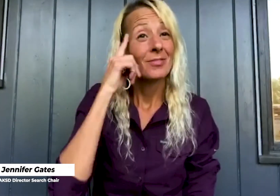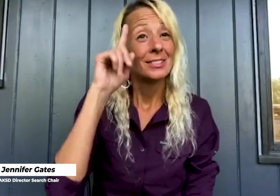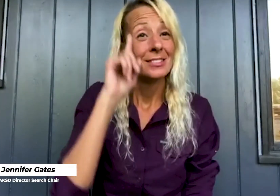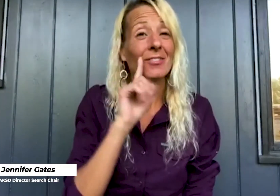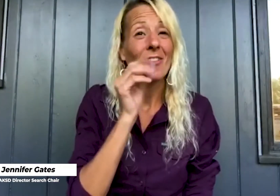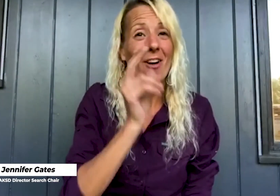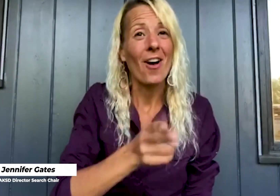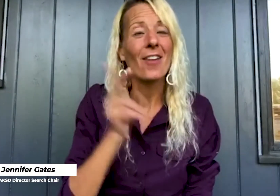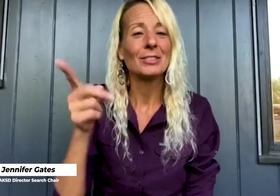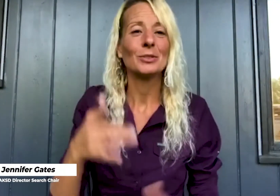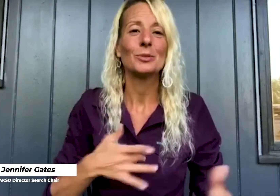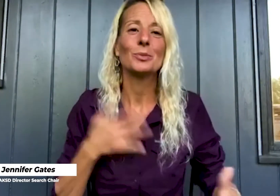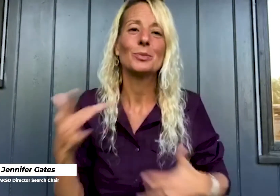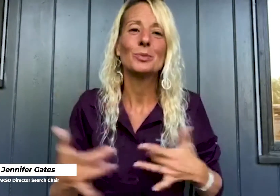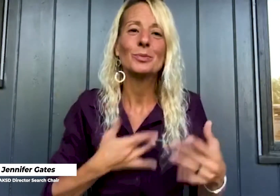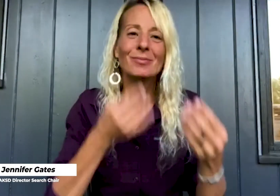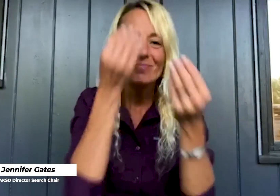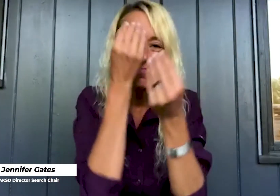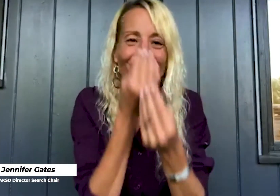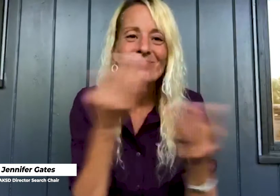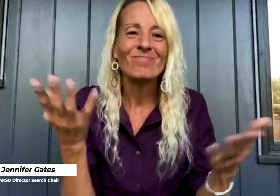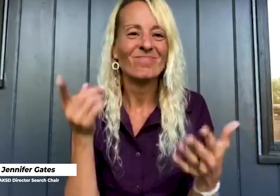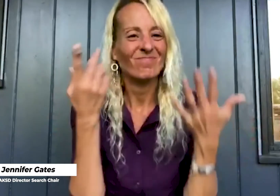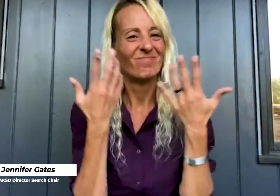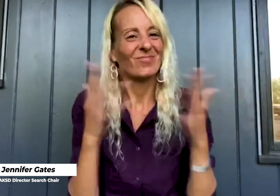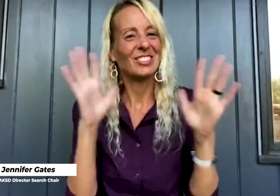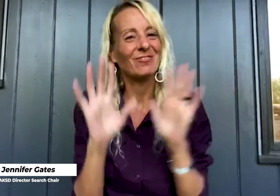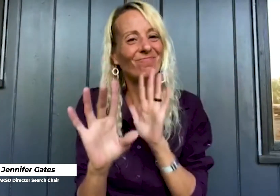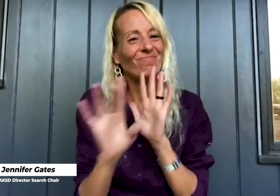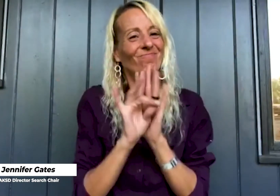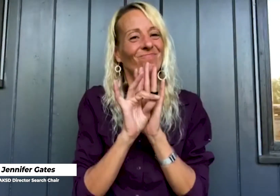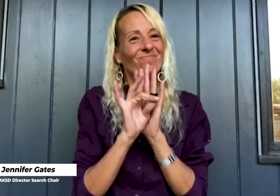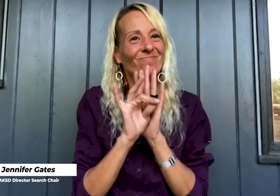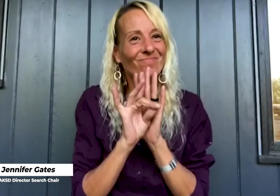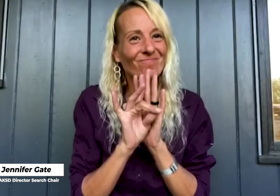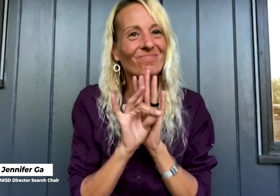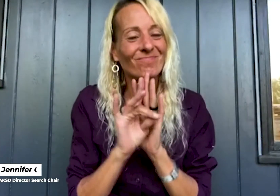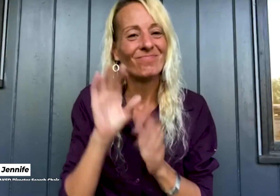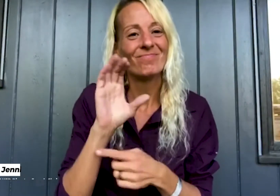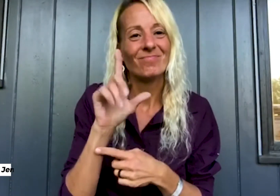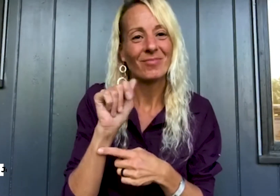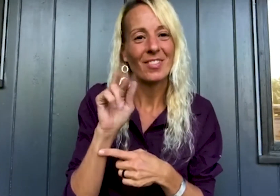Hello! The Alaska State School for the Deaf and Hard of Hearing is pleased to announce that